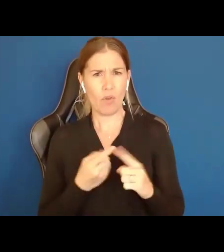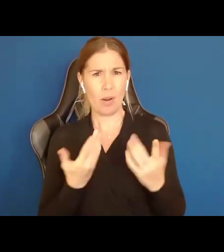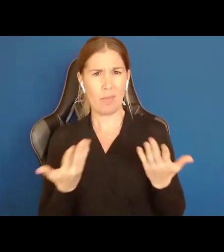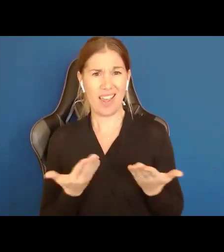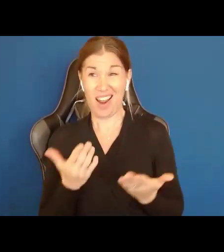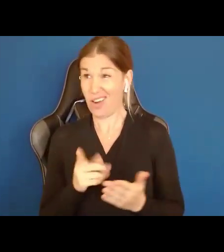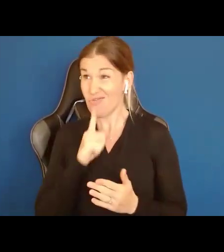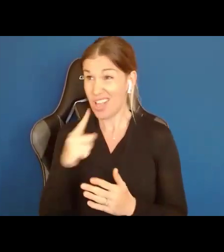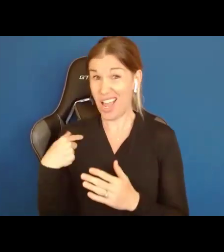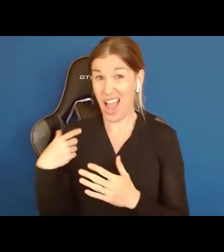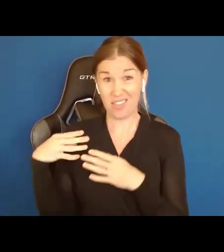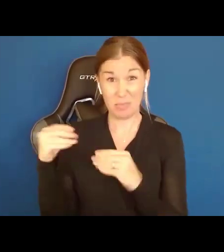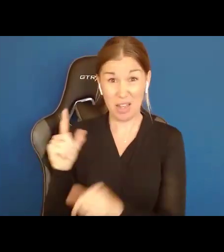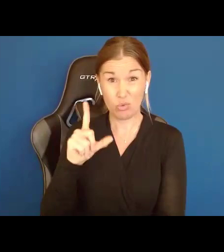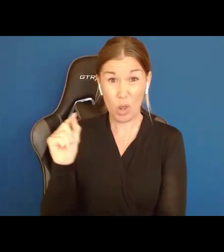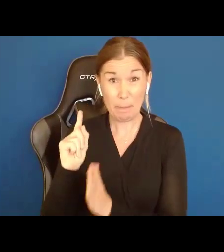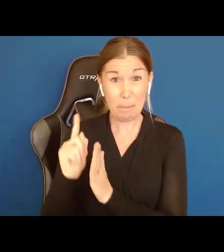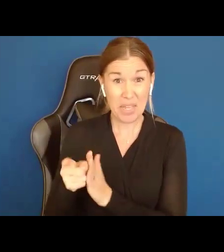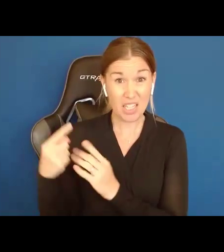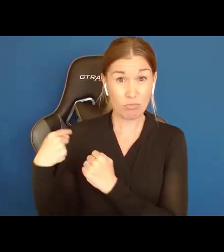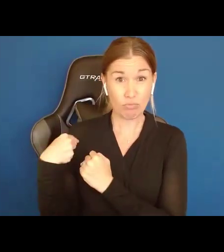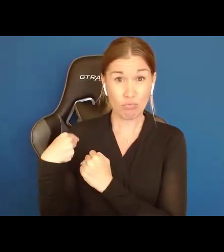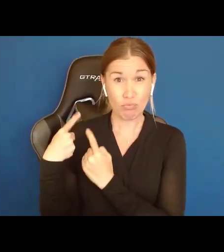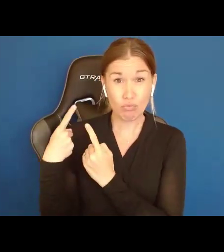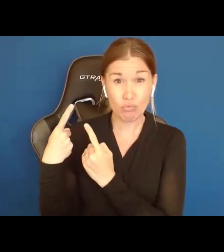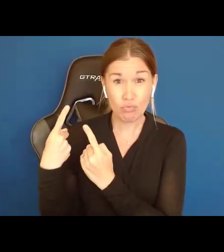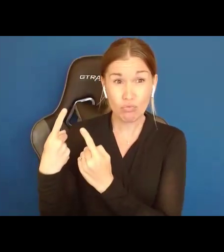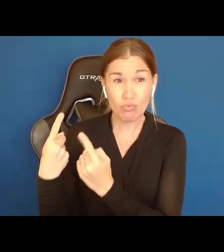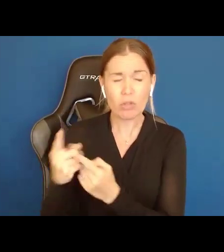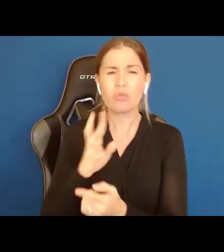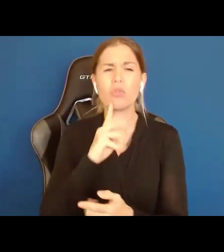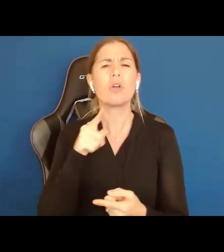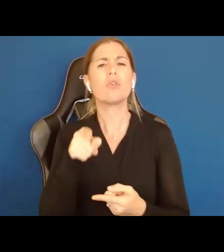being on this Webinar, but I just spent 20 minutes talking to you about the impact of